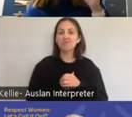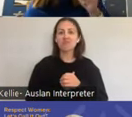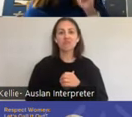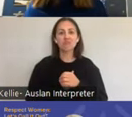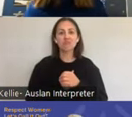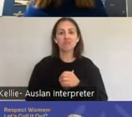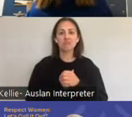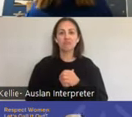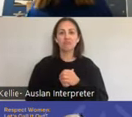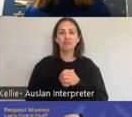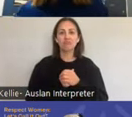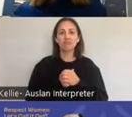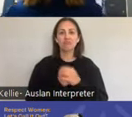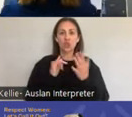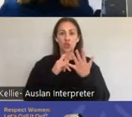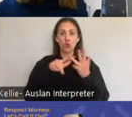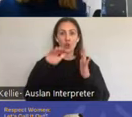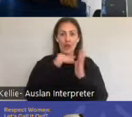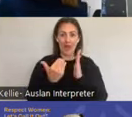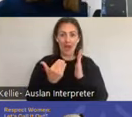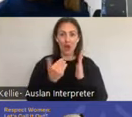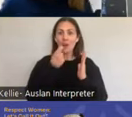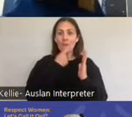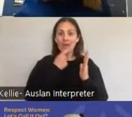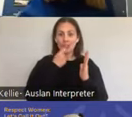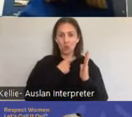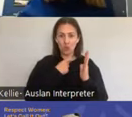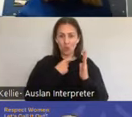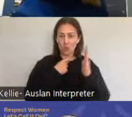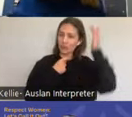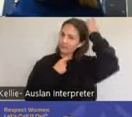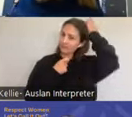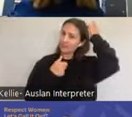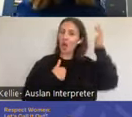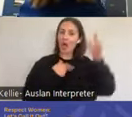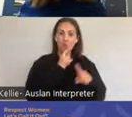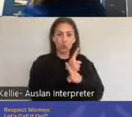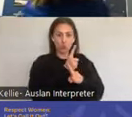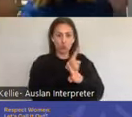So this is where your pen and pencils are. So while I talk at you, I would like you to do a